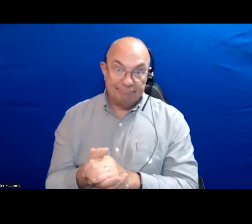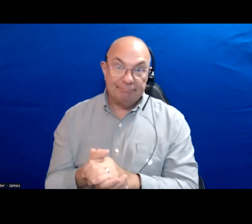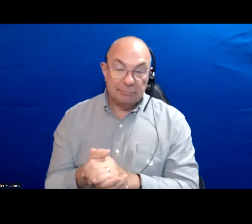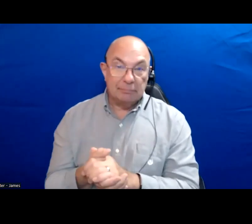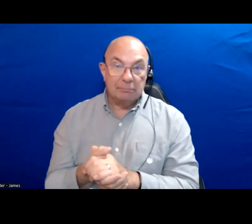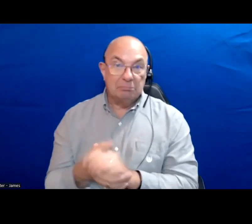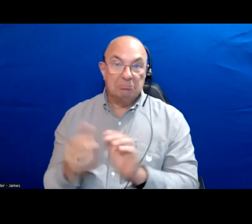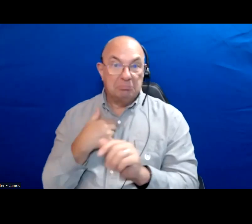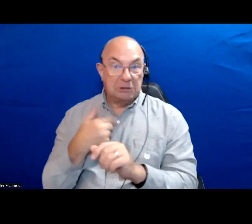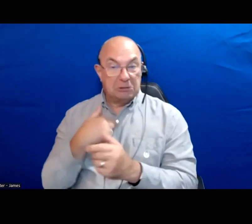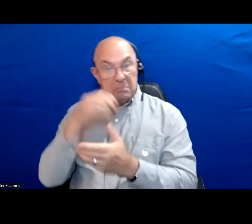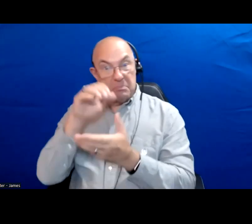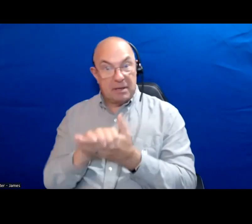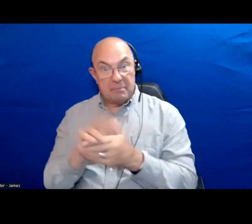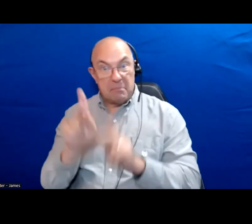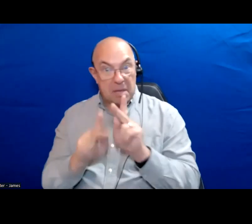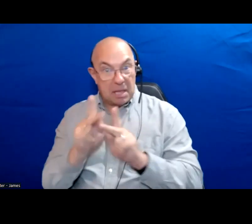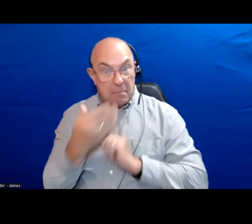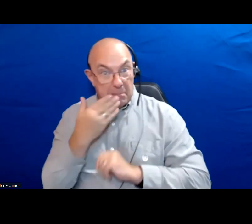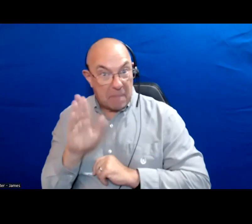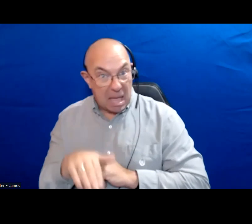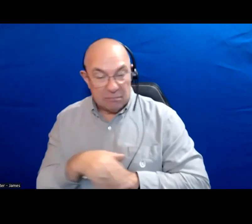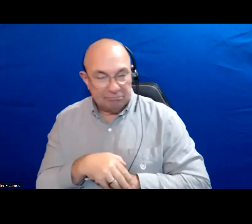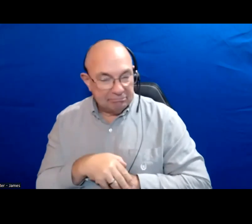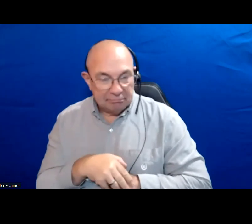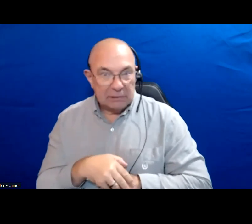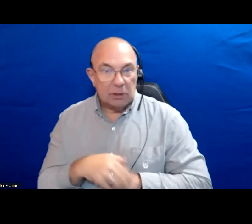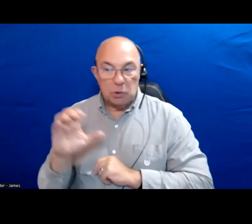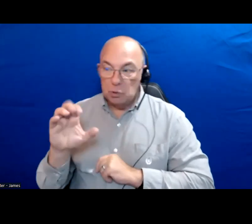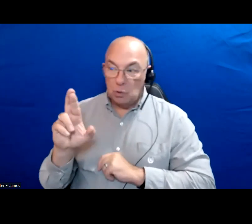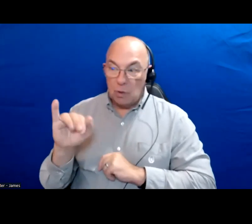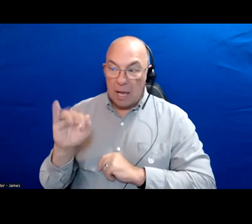Personally I do not believe people are fundamentally bad I think crime occurs and safety becomes